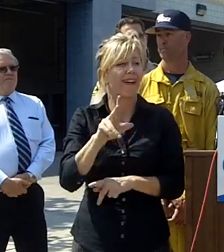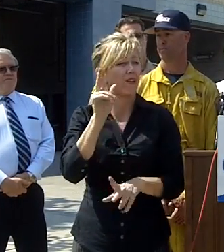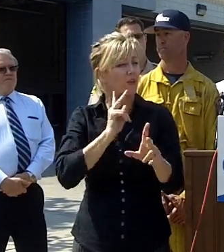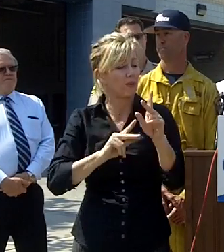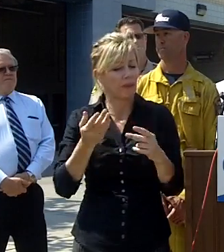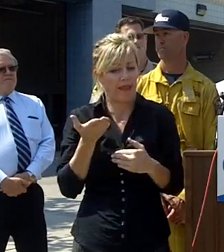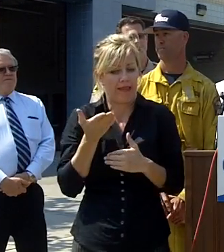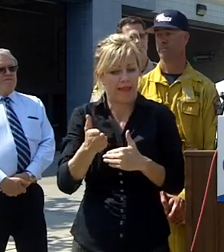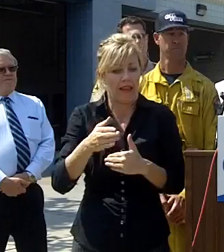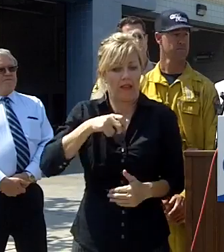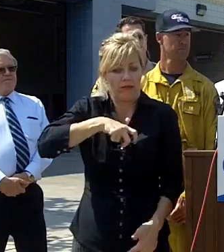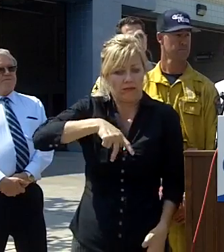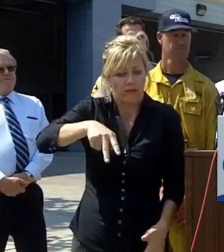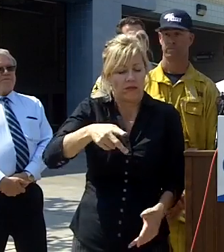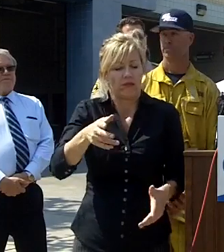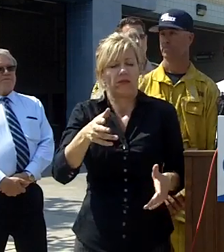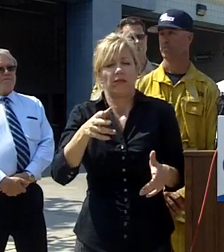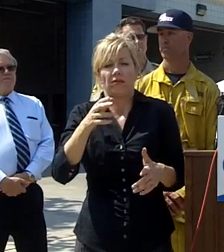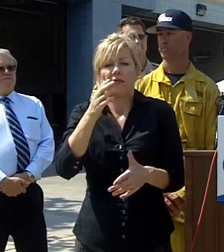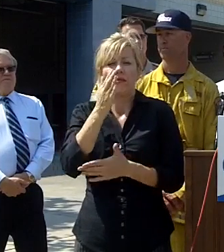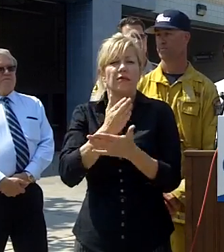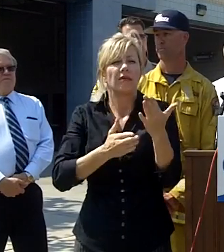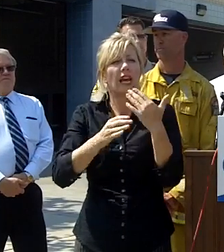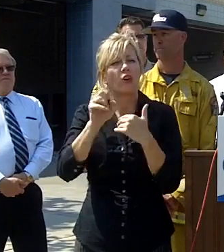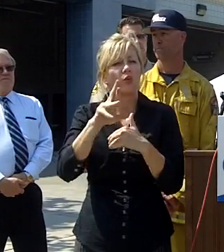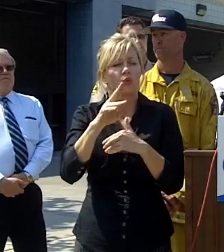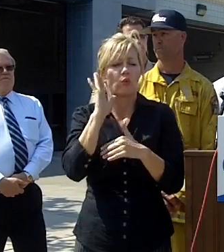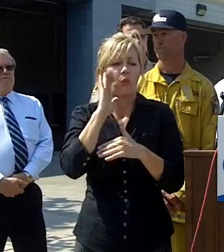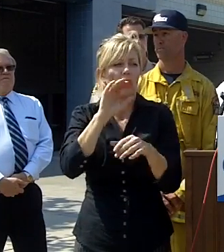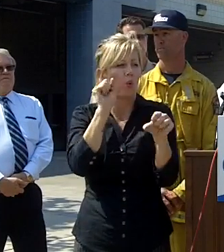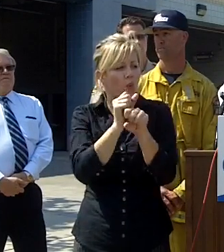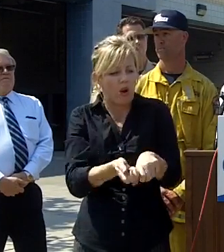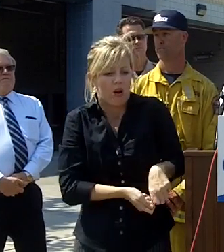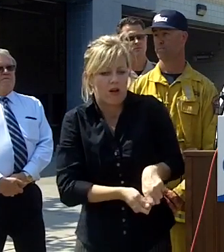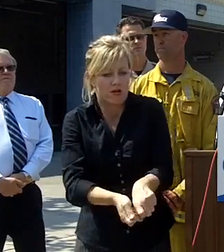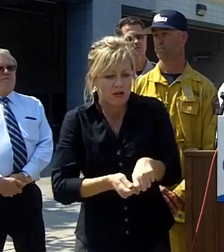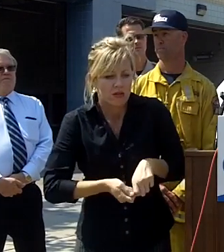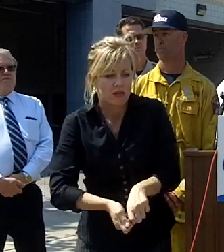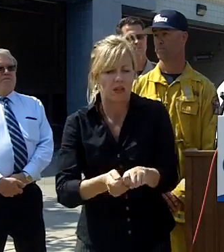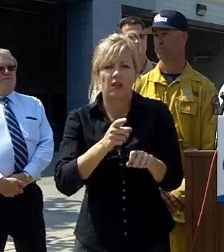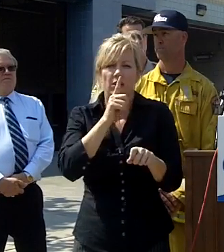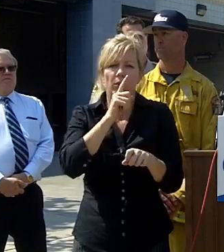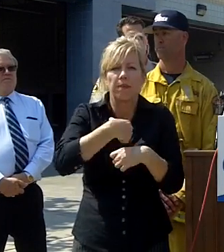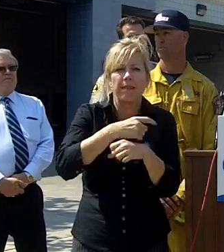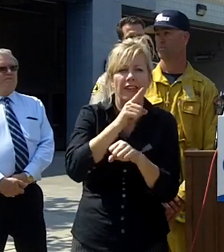here those hand crews will be doing heavy work in terms of cutting line to make sure that the